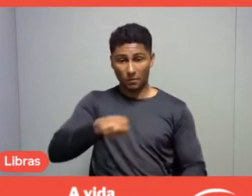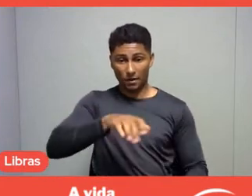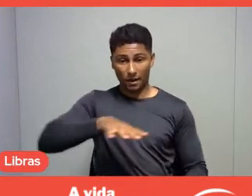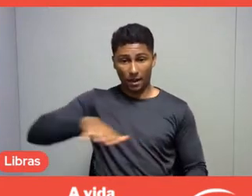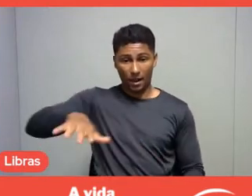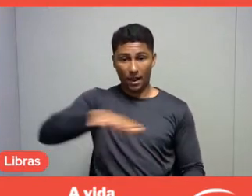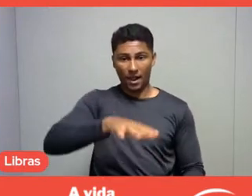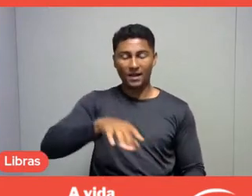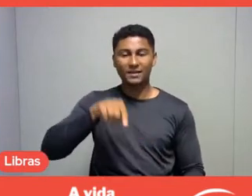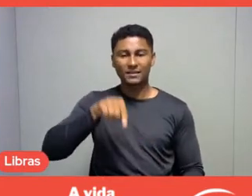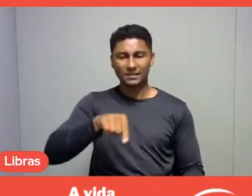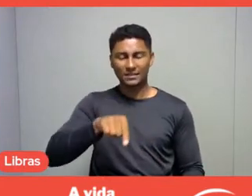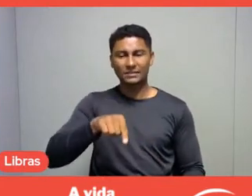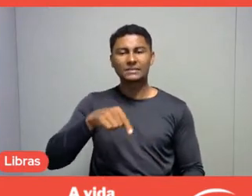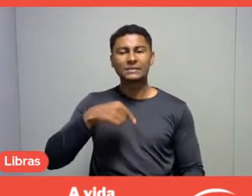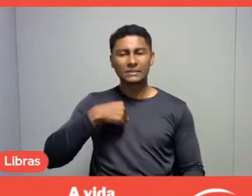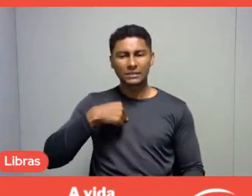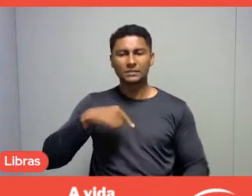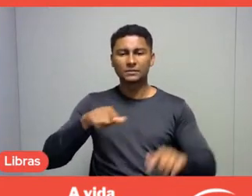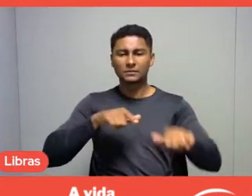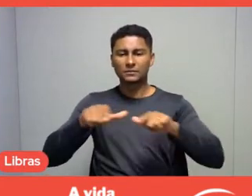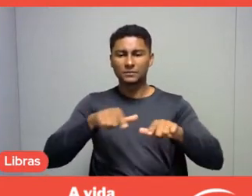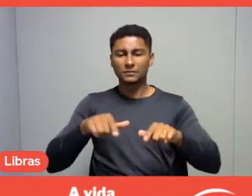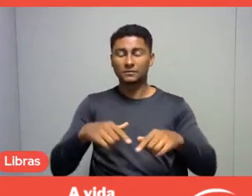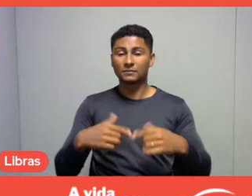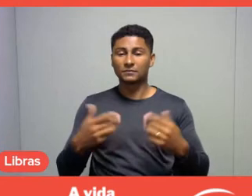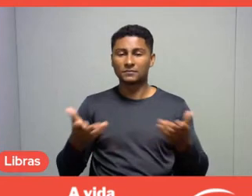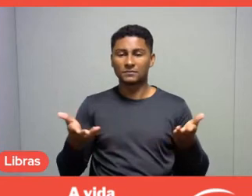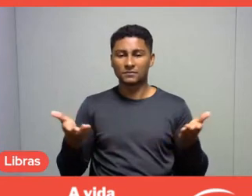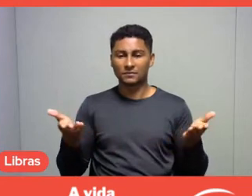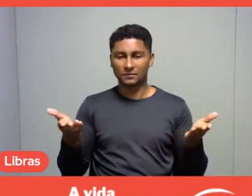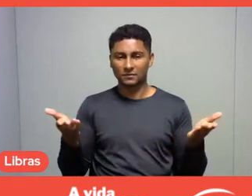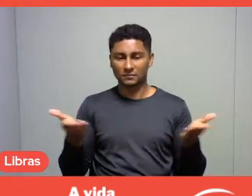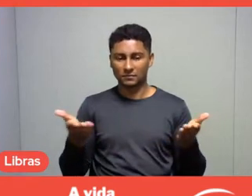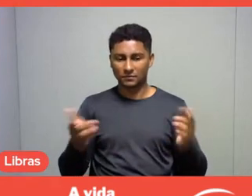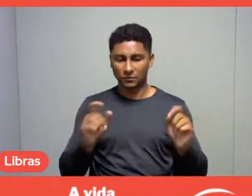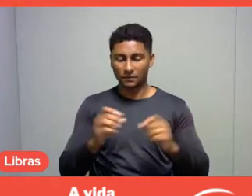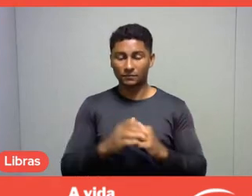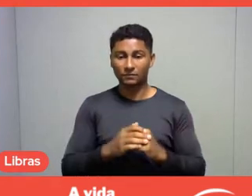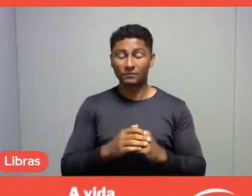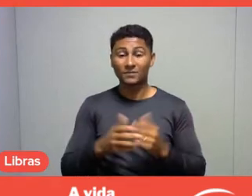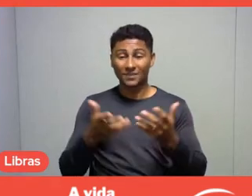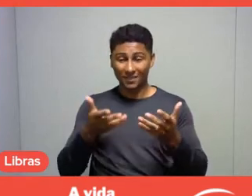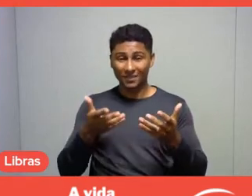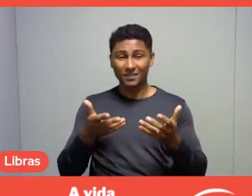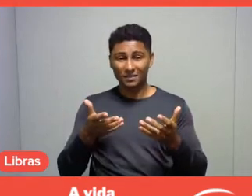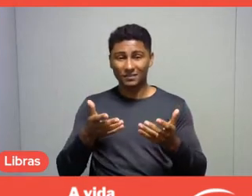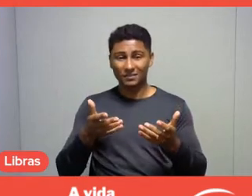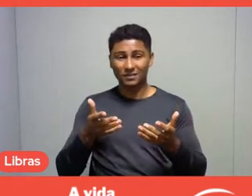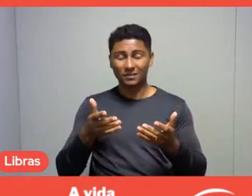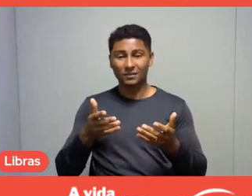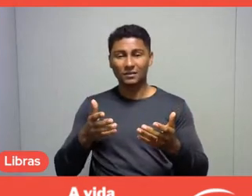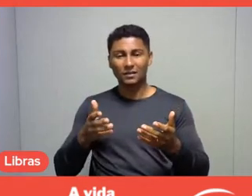and now as a father of two daughters, is attributing meaning, practicing recreation,